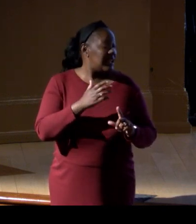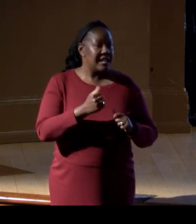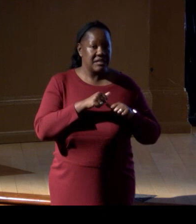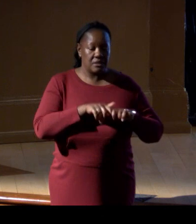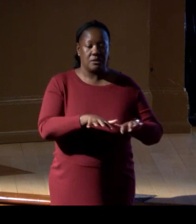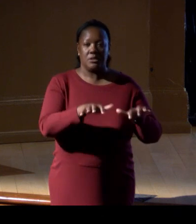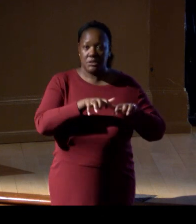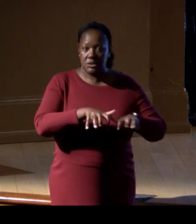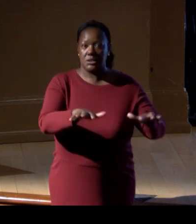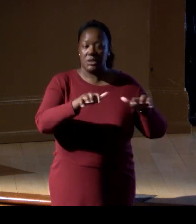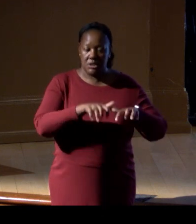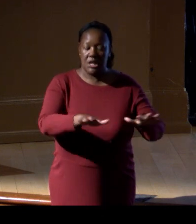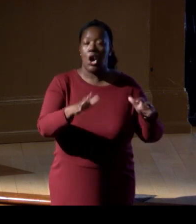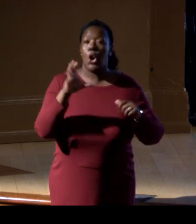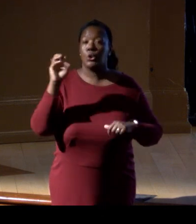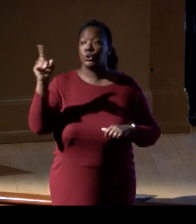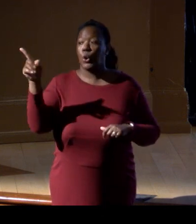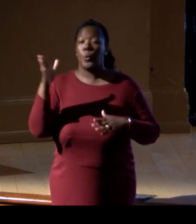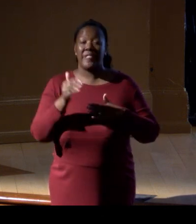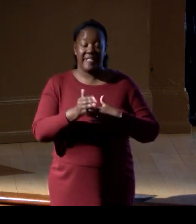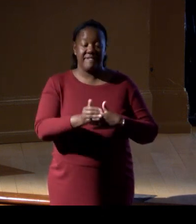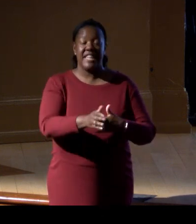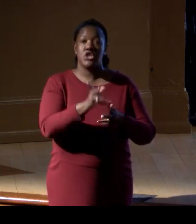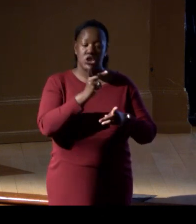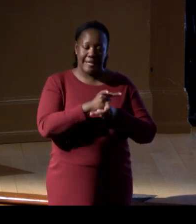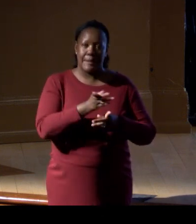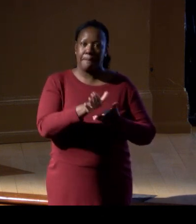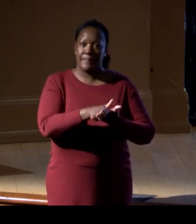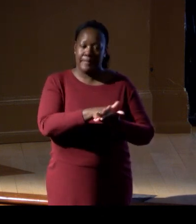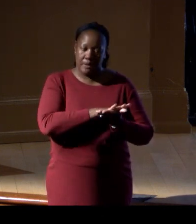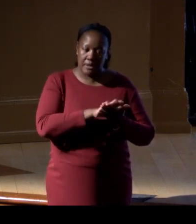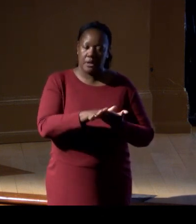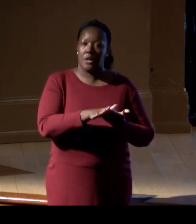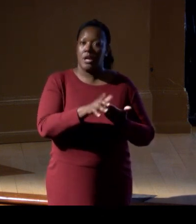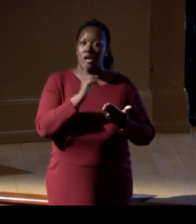So the fish keep the reef clean and allow for coral recovery,